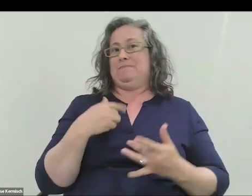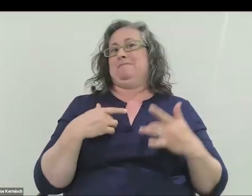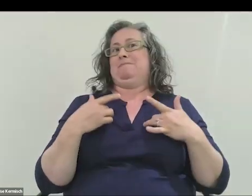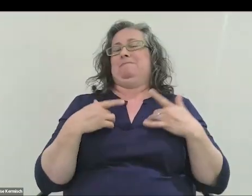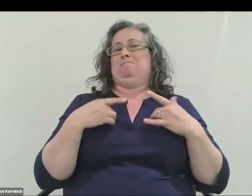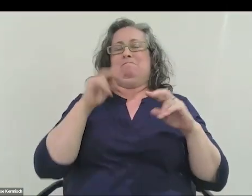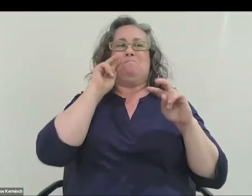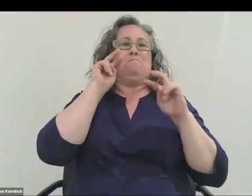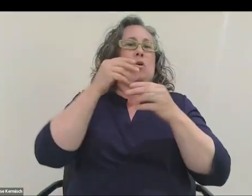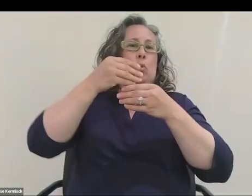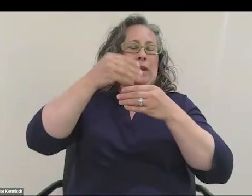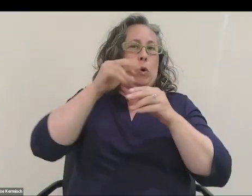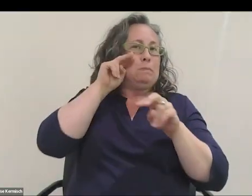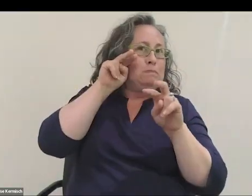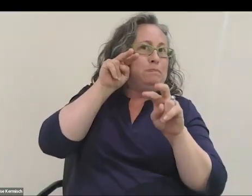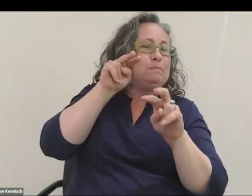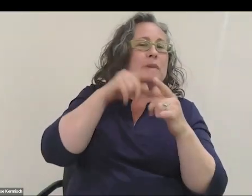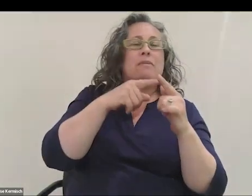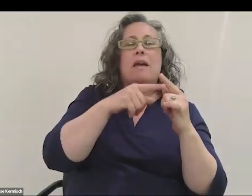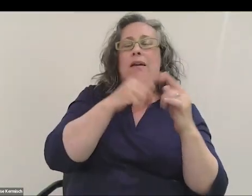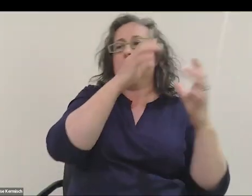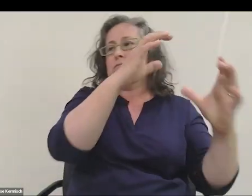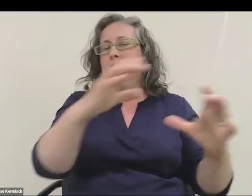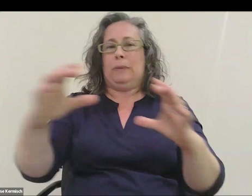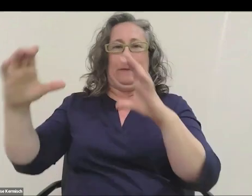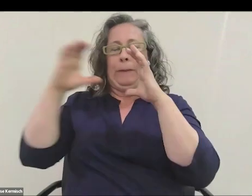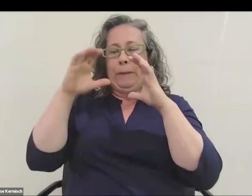of the window. Then we cut to many of the people on the ground,